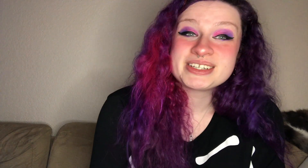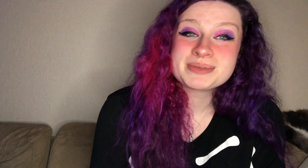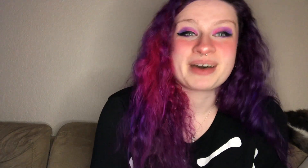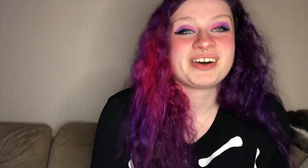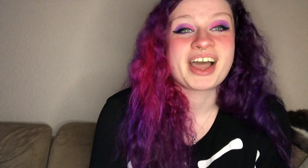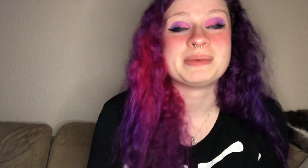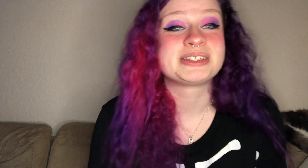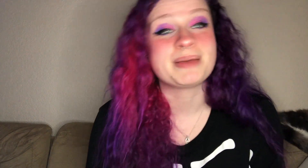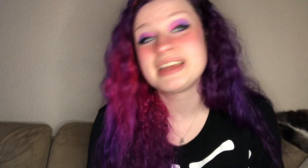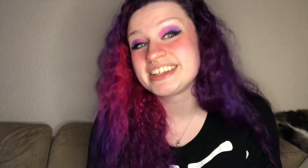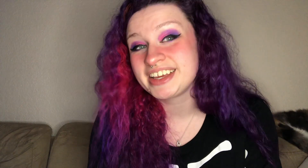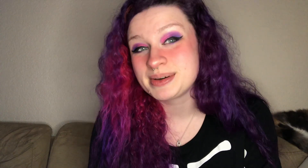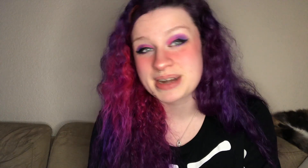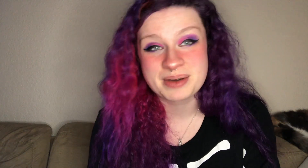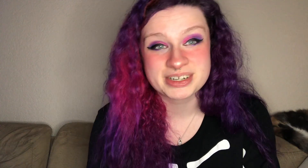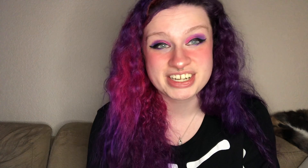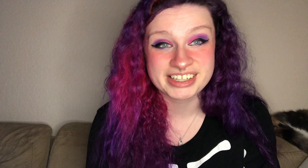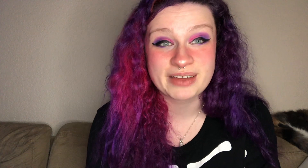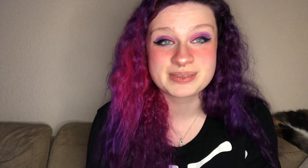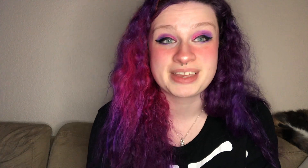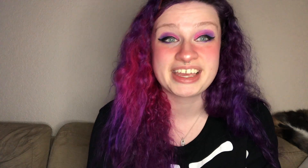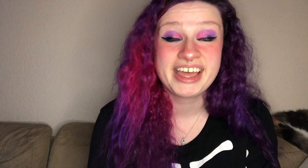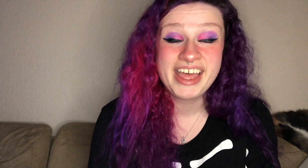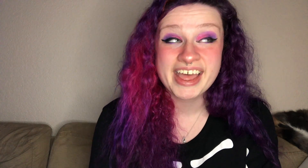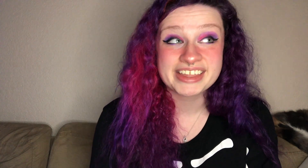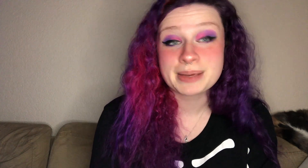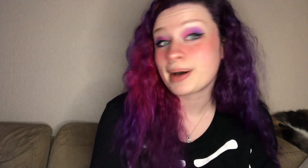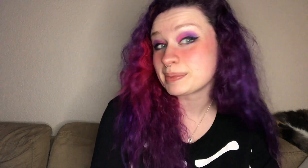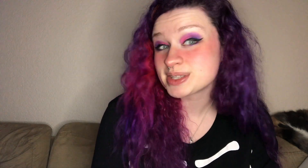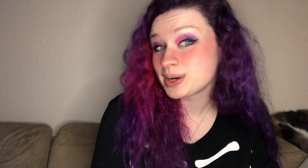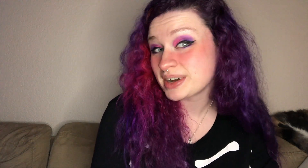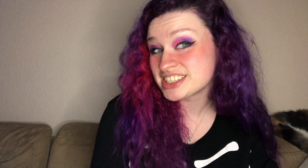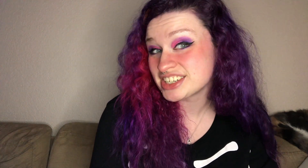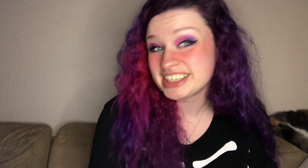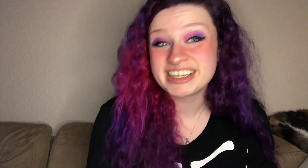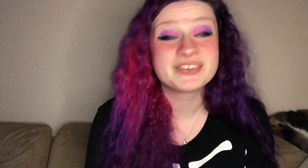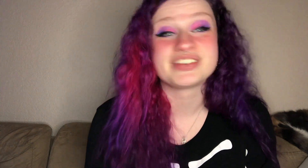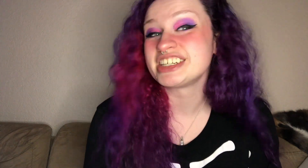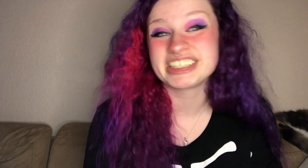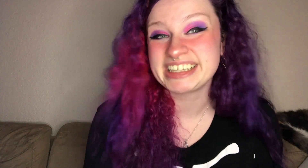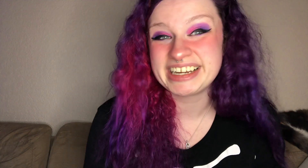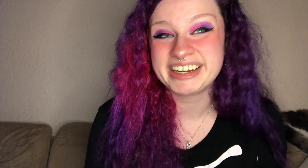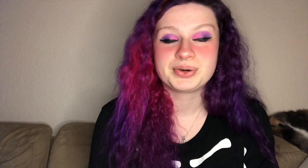about how much i mean to him and how much he loves me and then he popped the question officially we